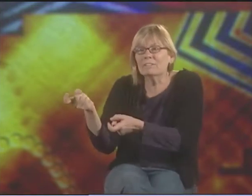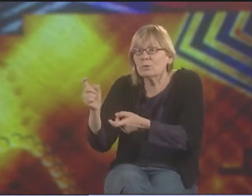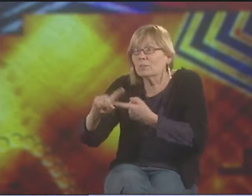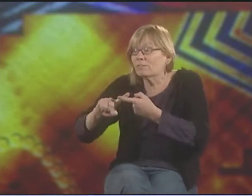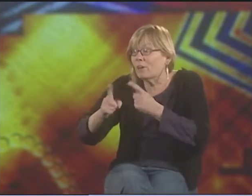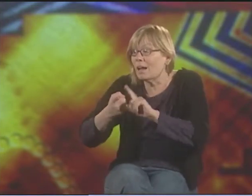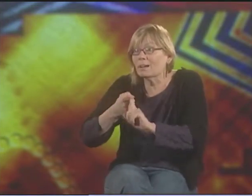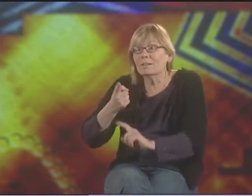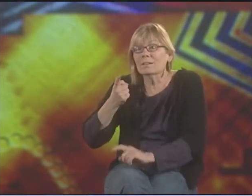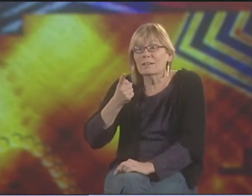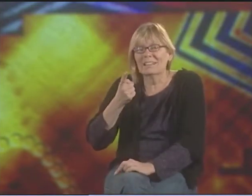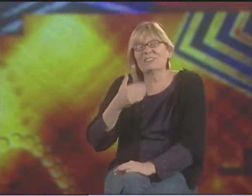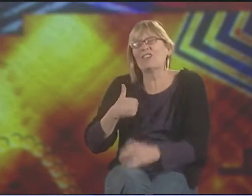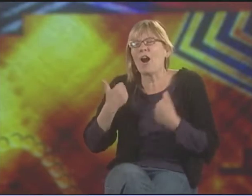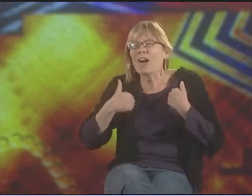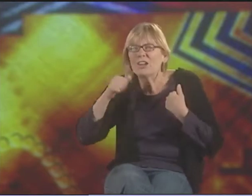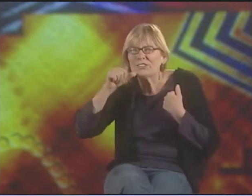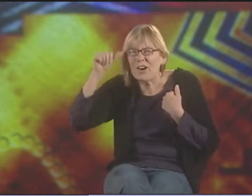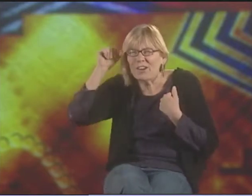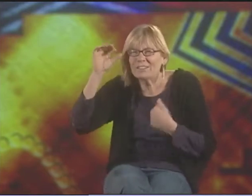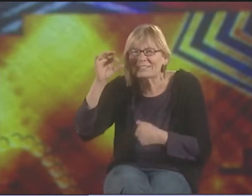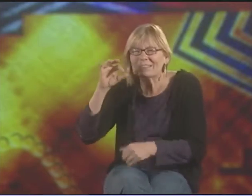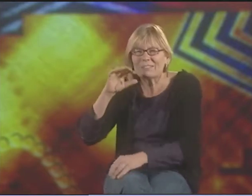NO, I JUST HAD THIS BOOK. I JUST GAVE IT TO A FRIEND.